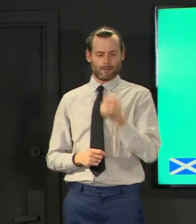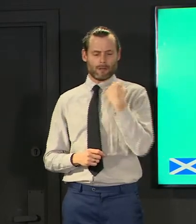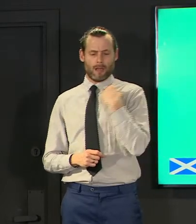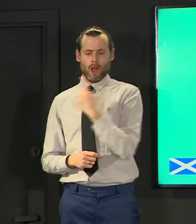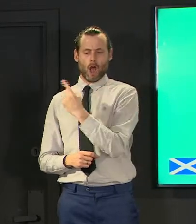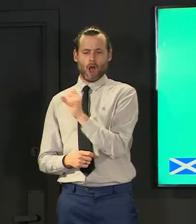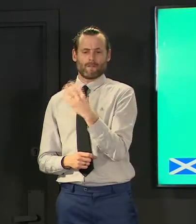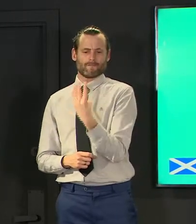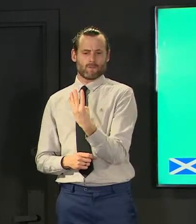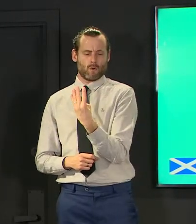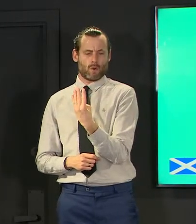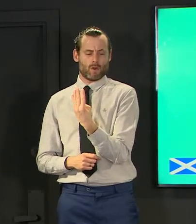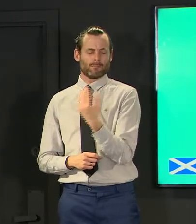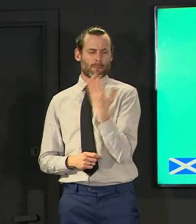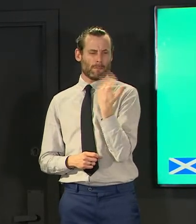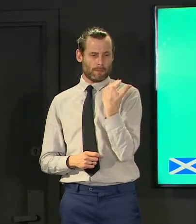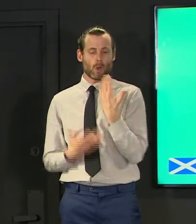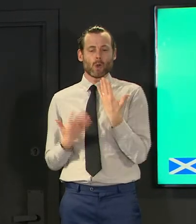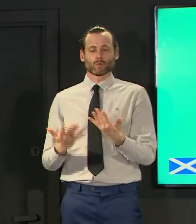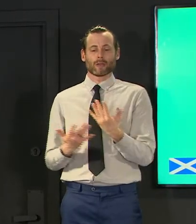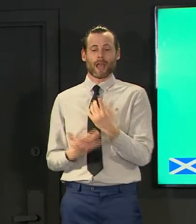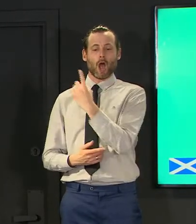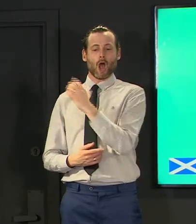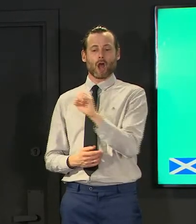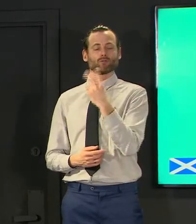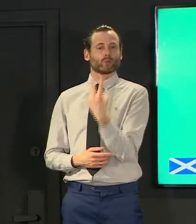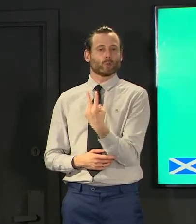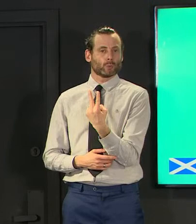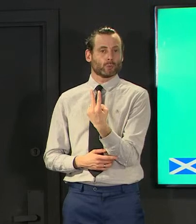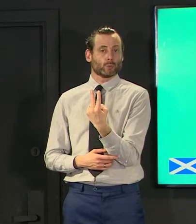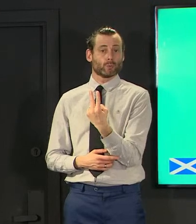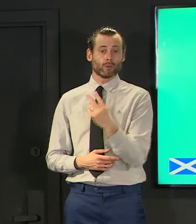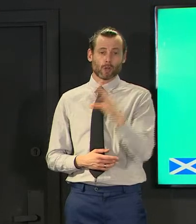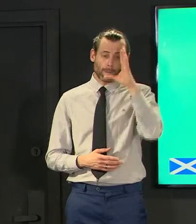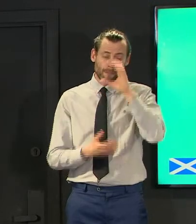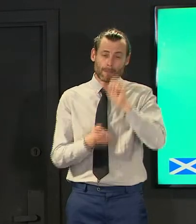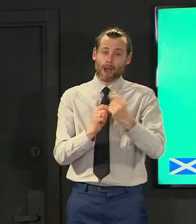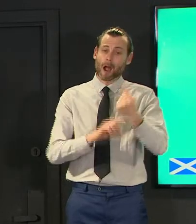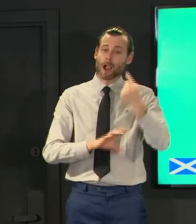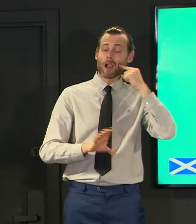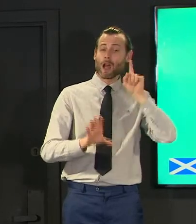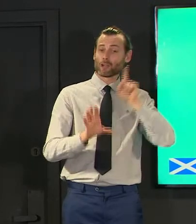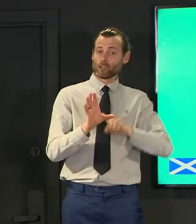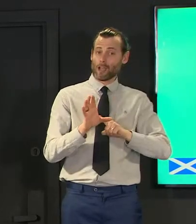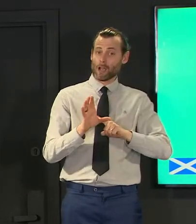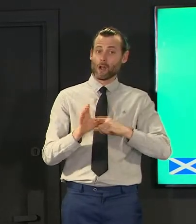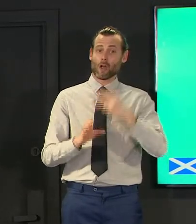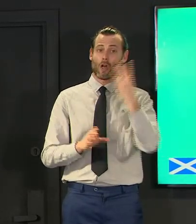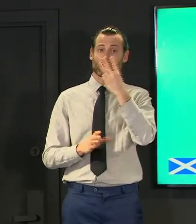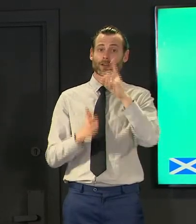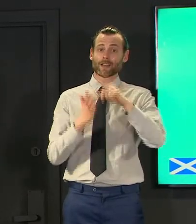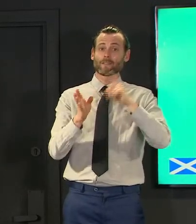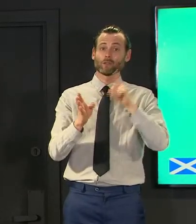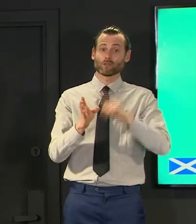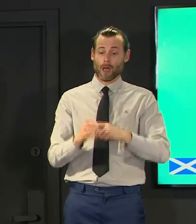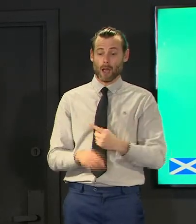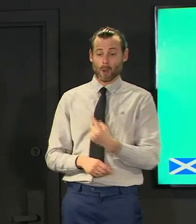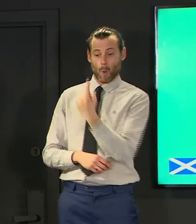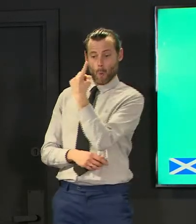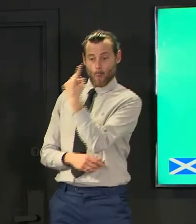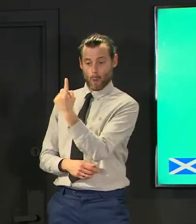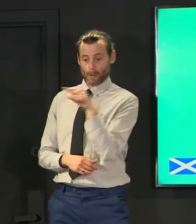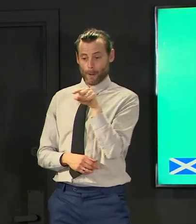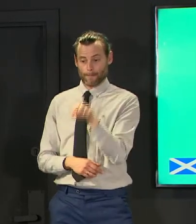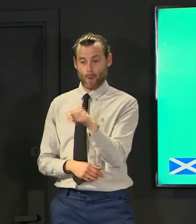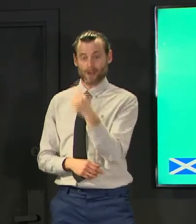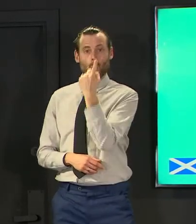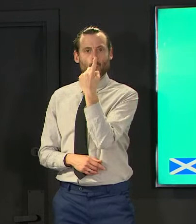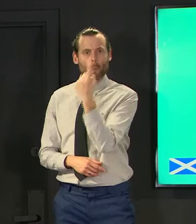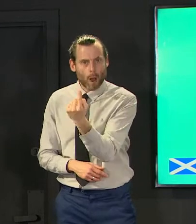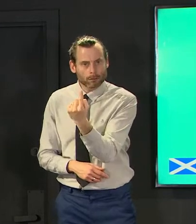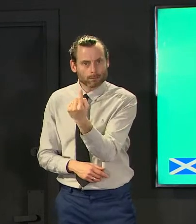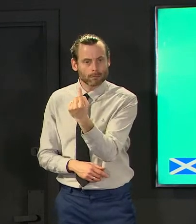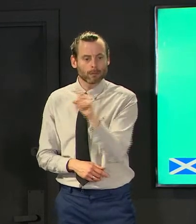bring that down a little bit more last july on the 13th of july it was 1.1 1.1 per 100 000 the who say you